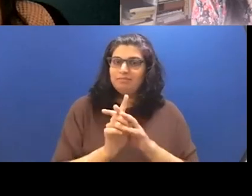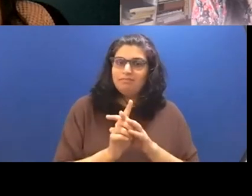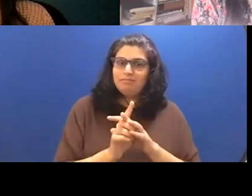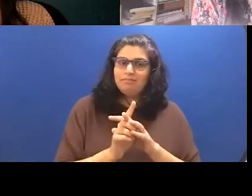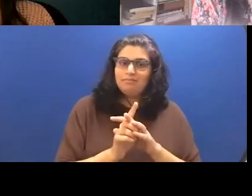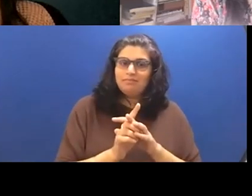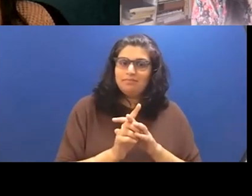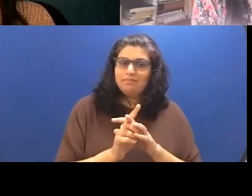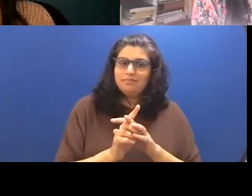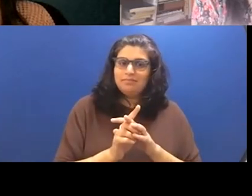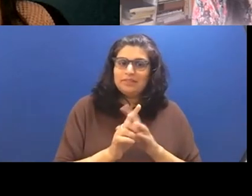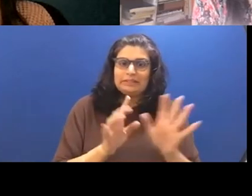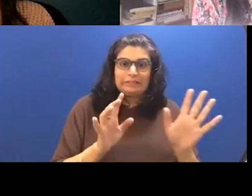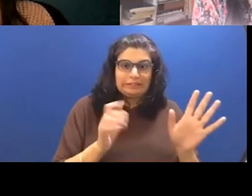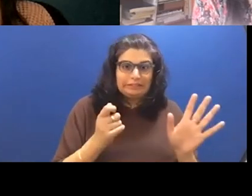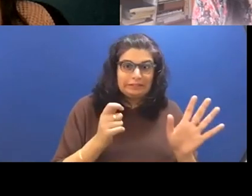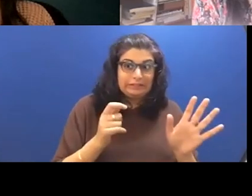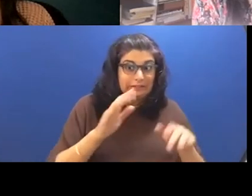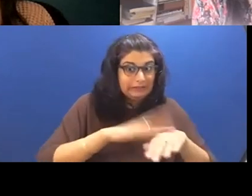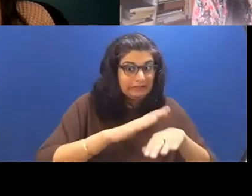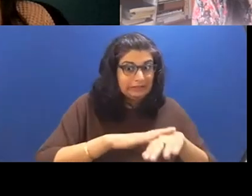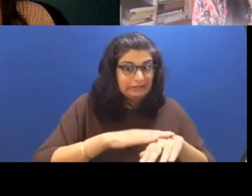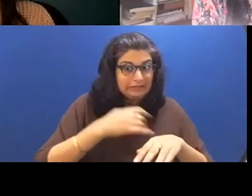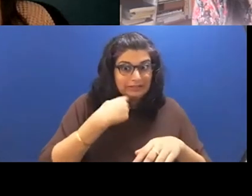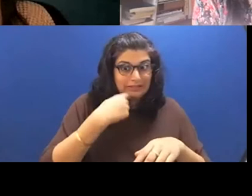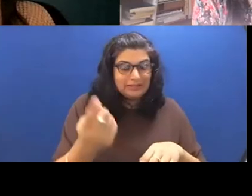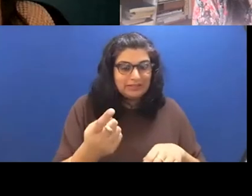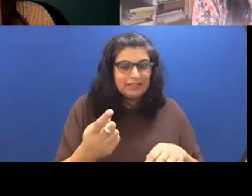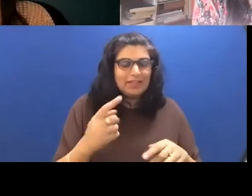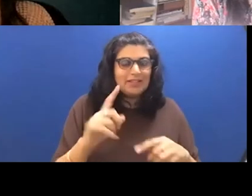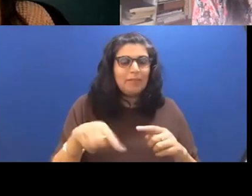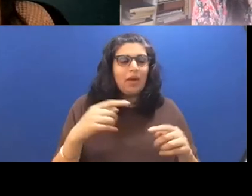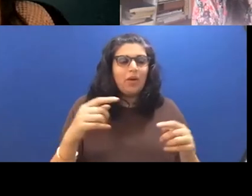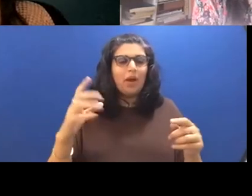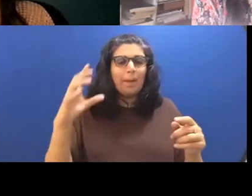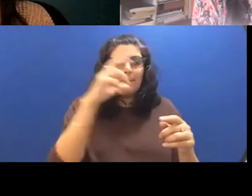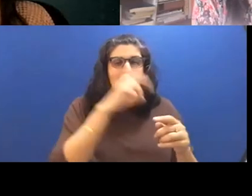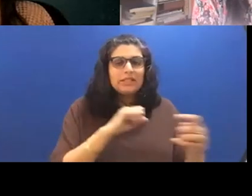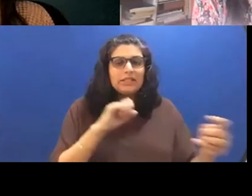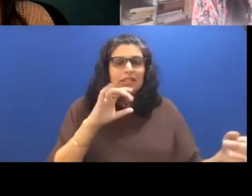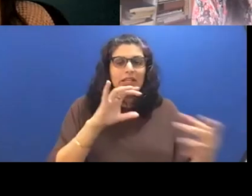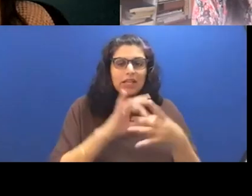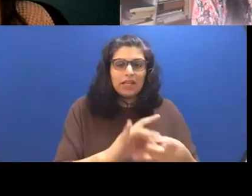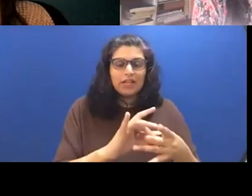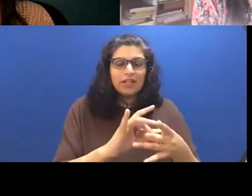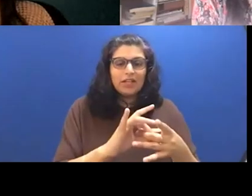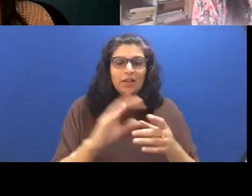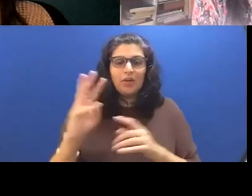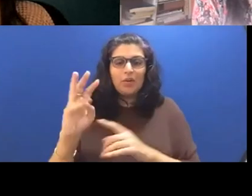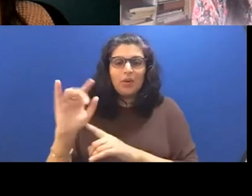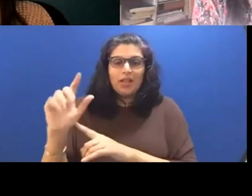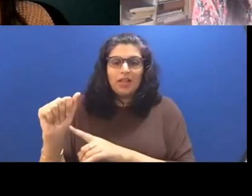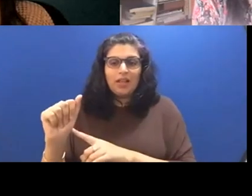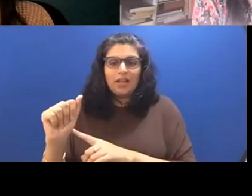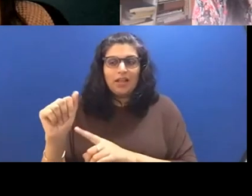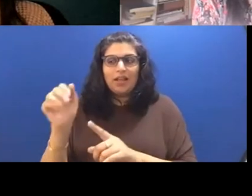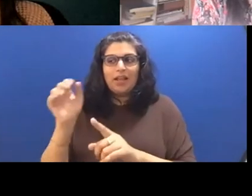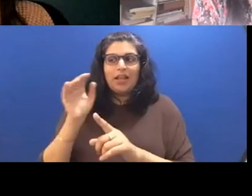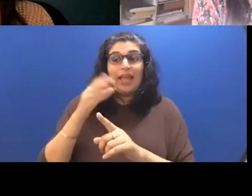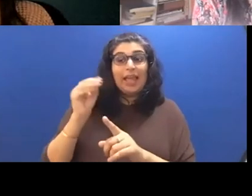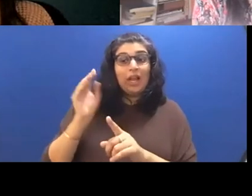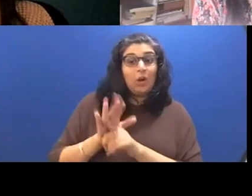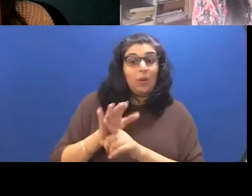SPOILER ALERT happens around a missed connection with will and will as mother and there's a